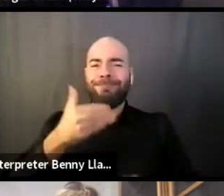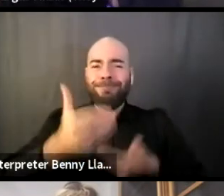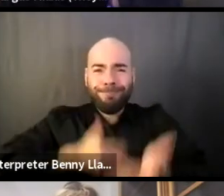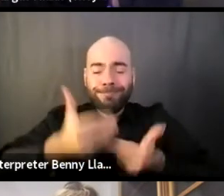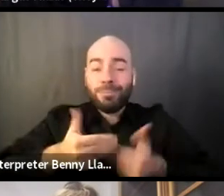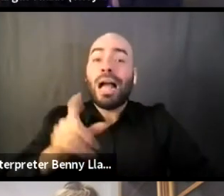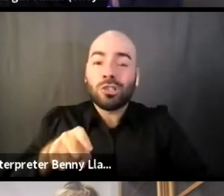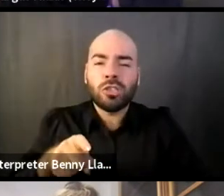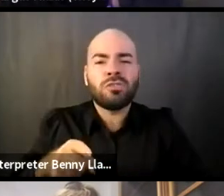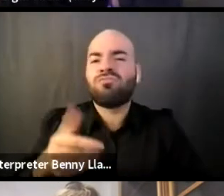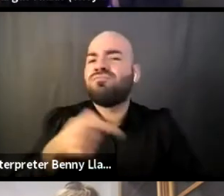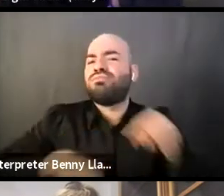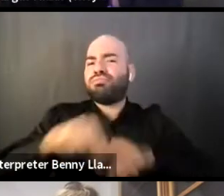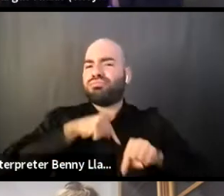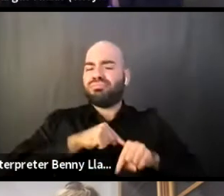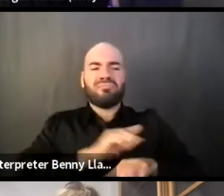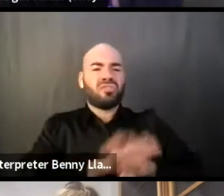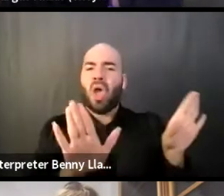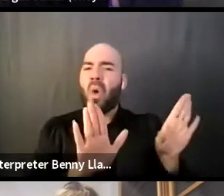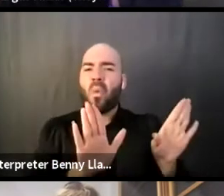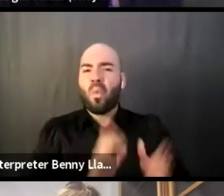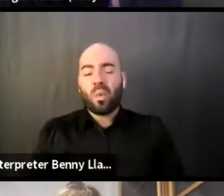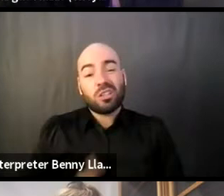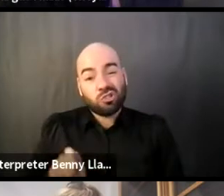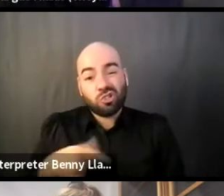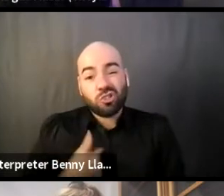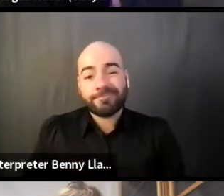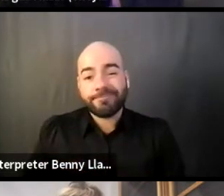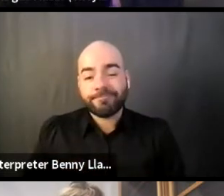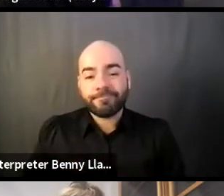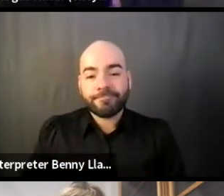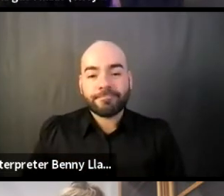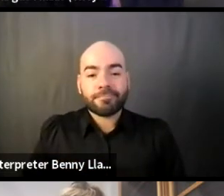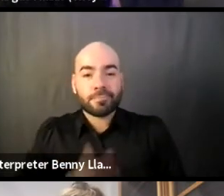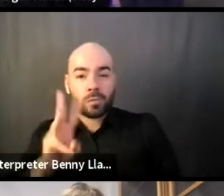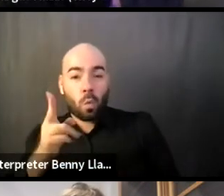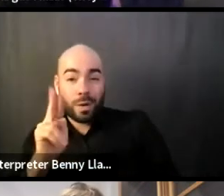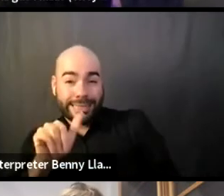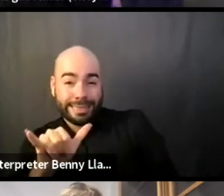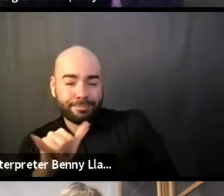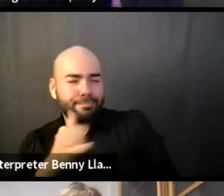Absolutely. Absolutely. Thank you for sharing that in that moment of vulnerability. I really appreciate that.